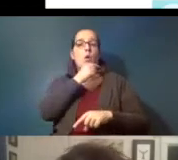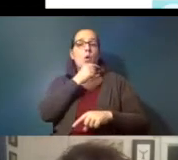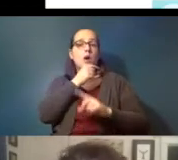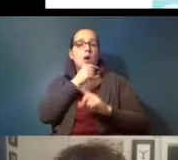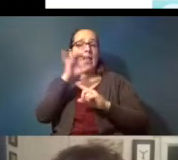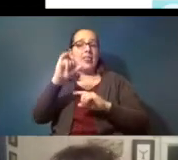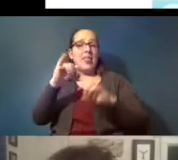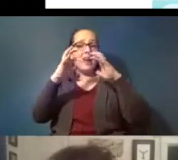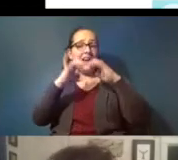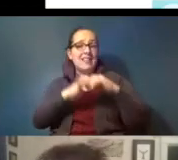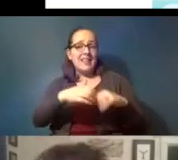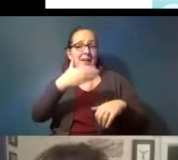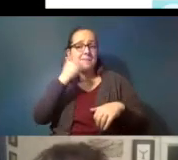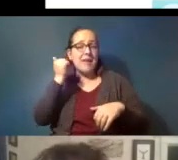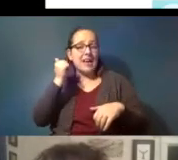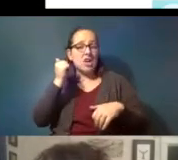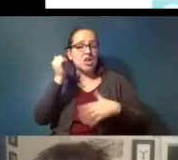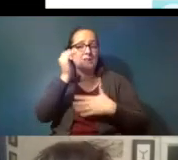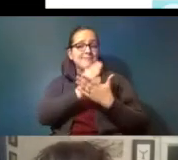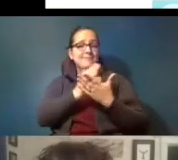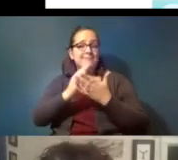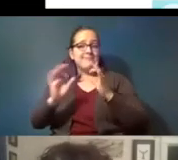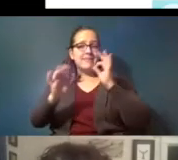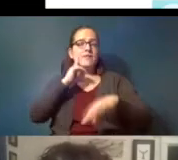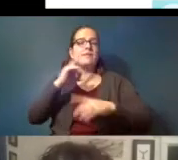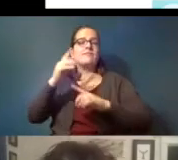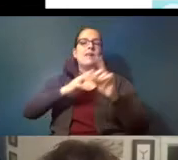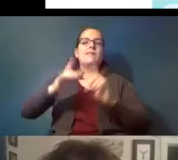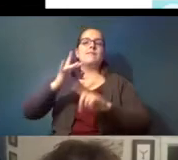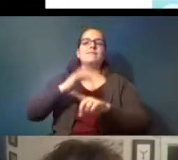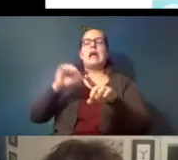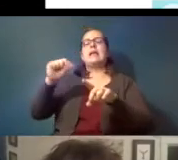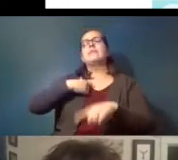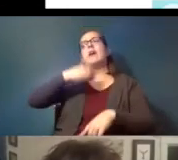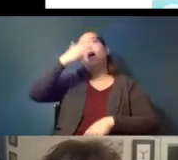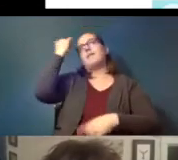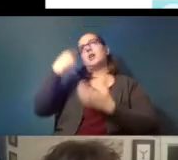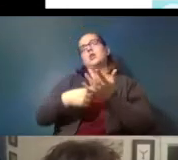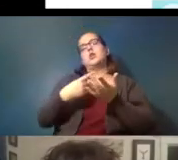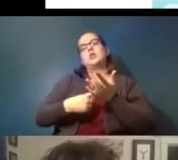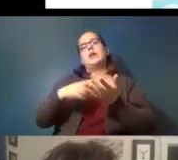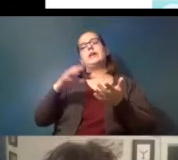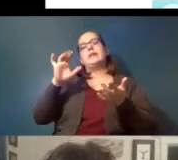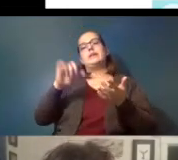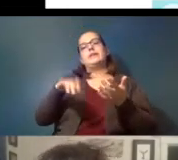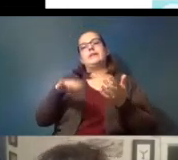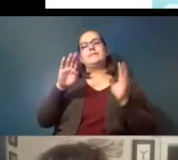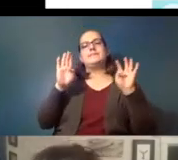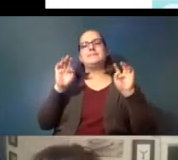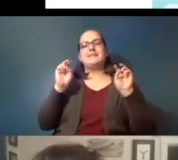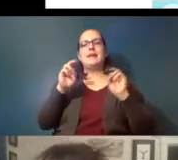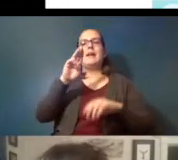better compounds for the environment yeah i forgot to talk about by bioplastics or